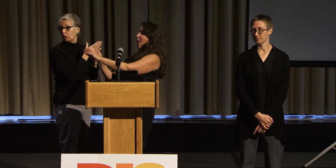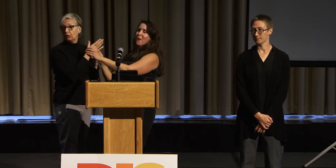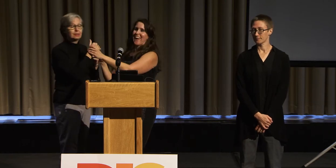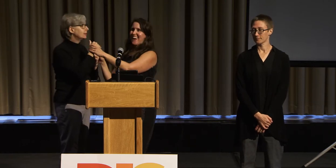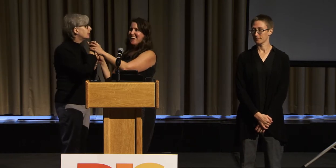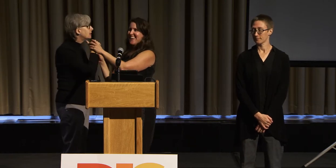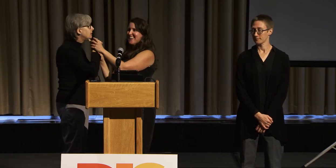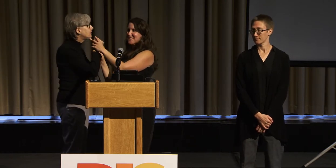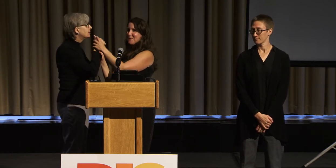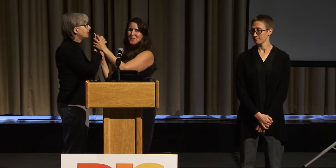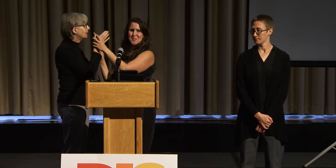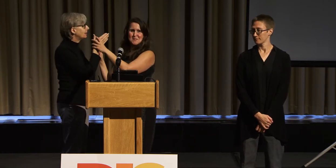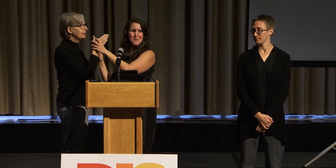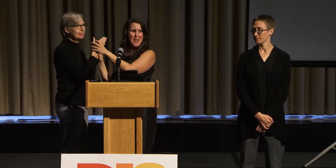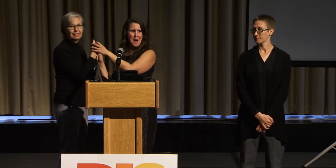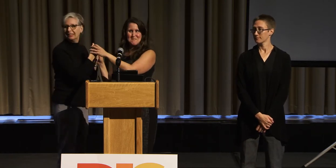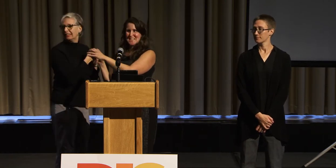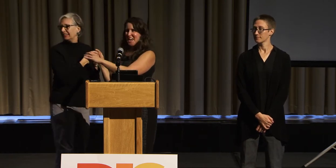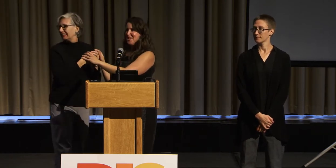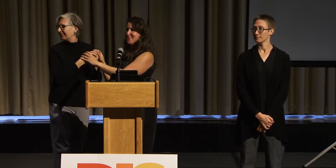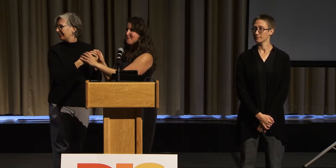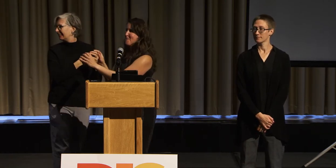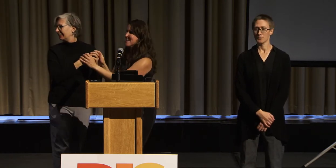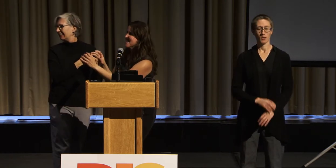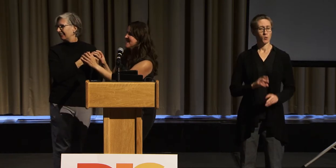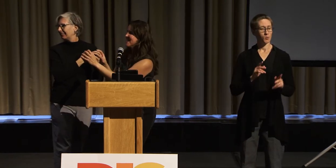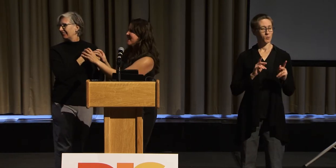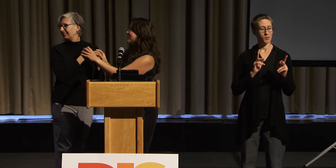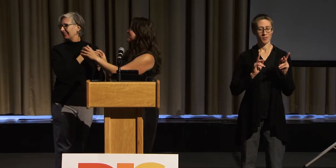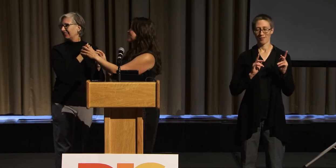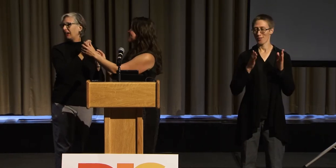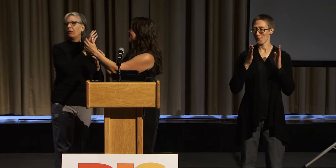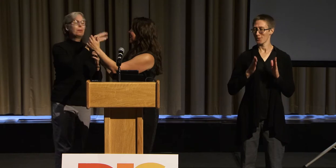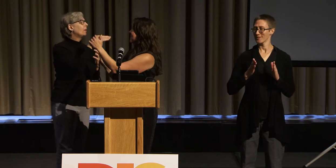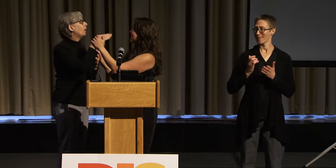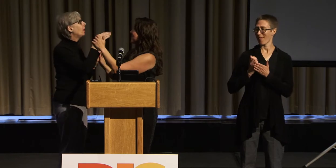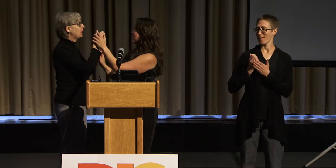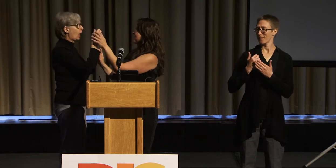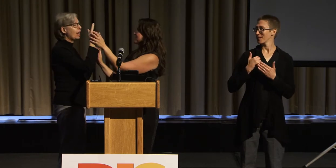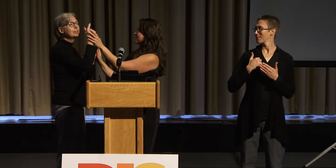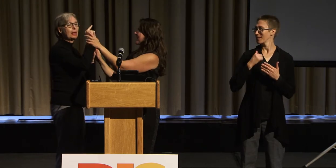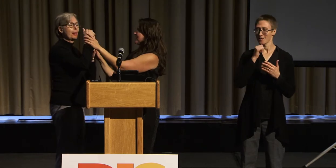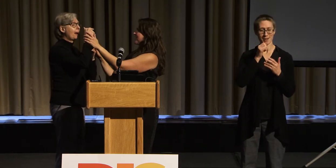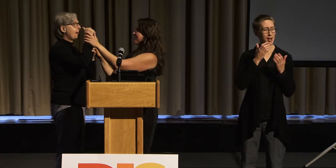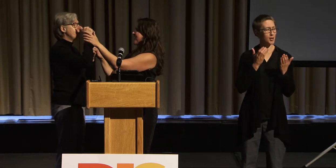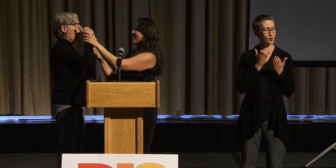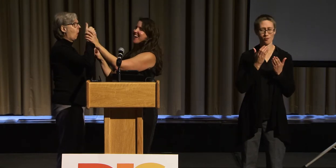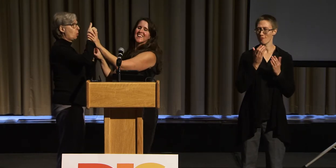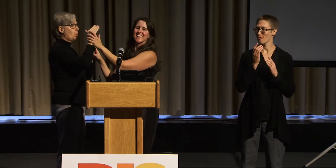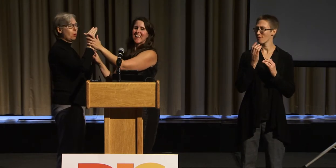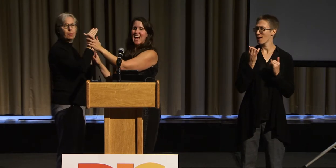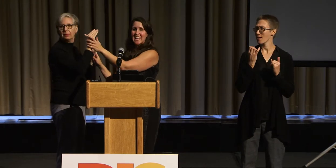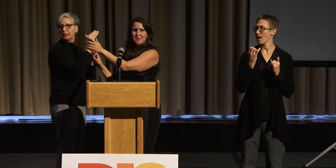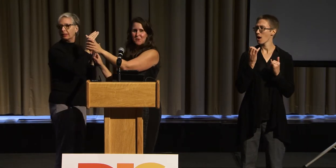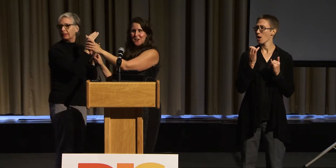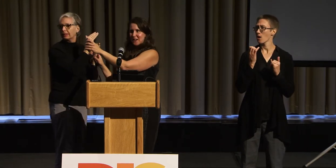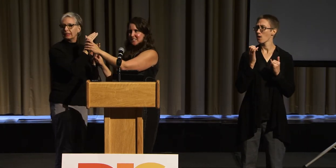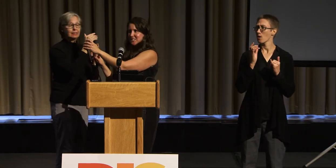OK. The person who was supposed to help me is not here at the moment. [CHUCKLES] So OK. Any more questions?